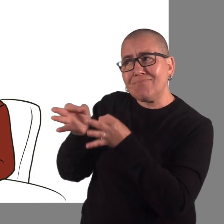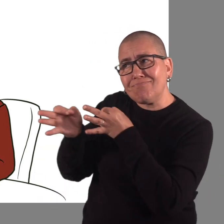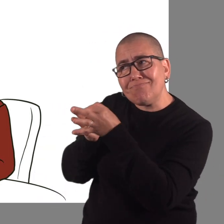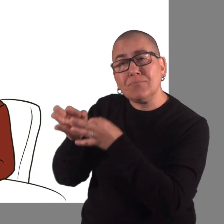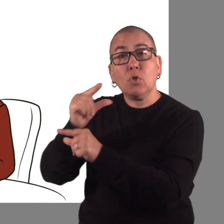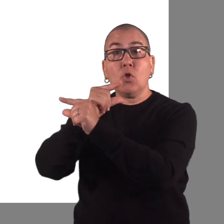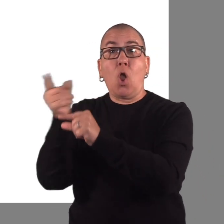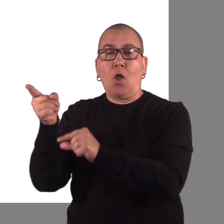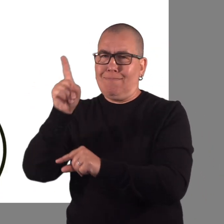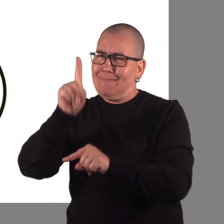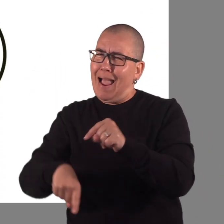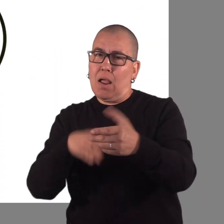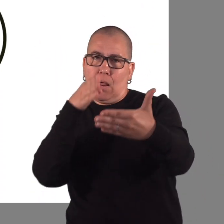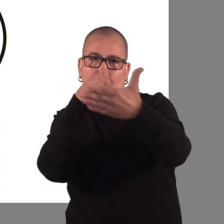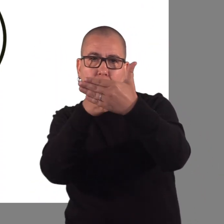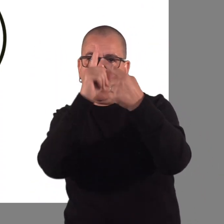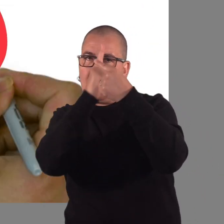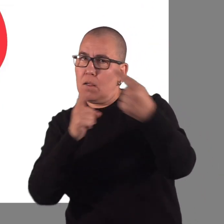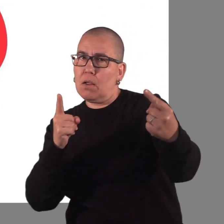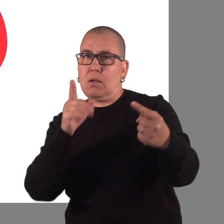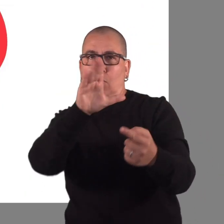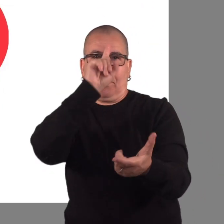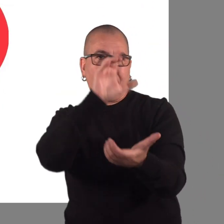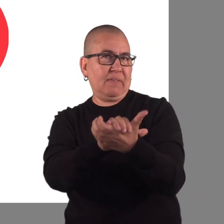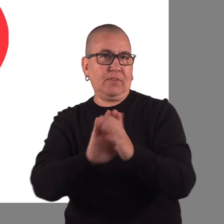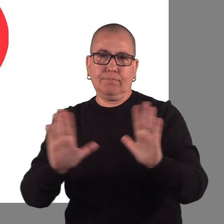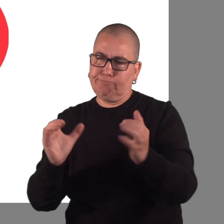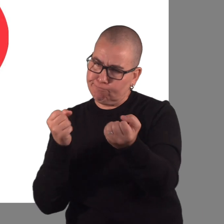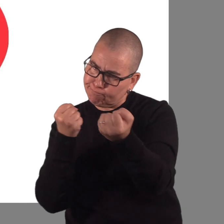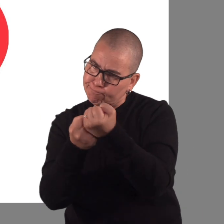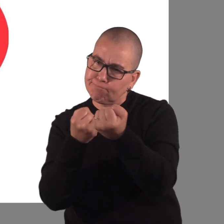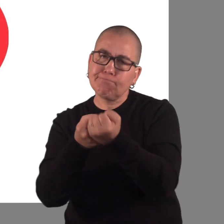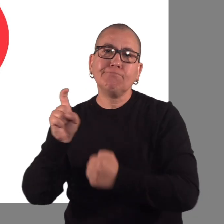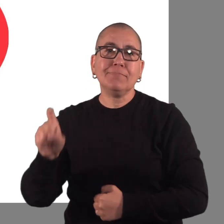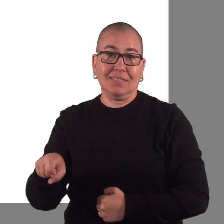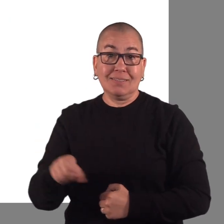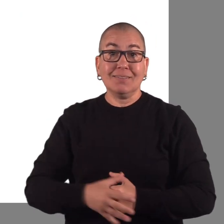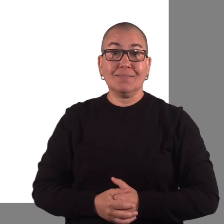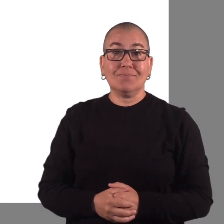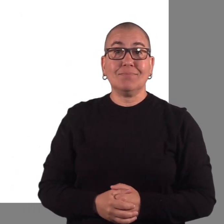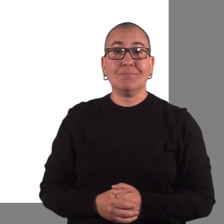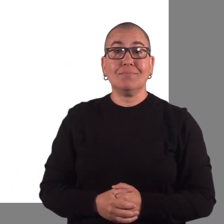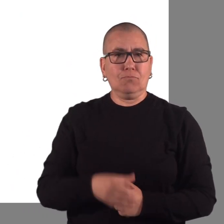Decisions by the guardian cannot violate your preferences and beliefs, if you make them known.